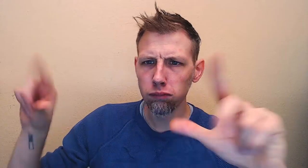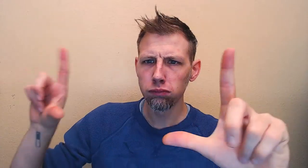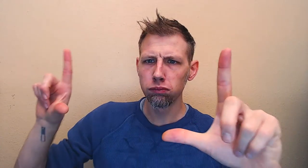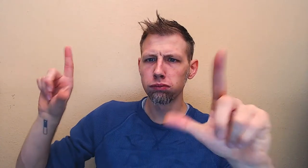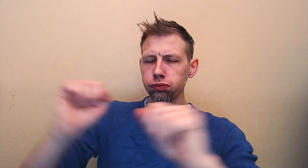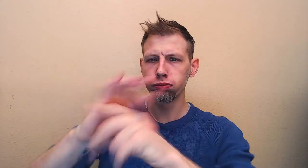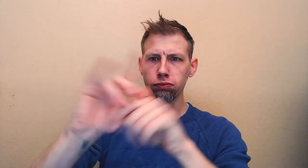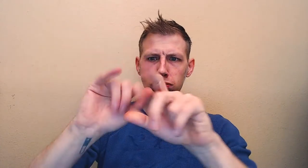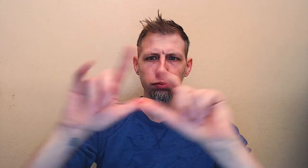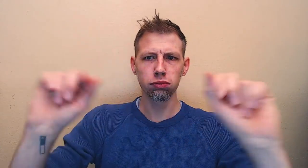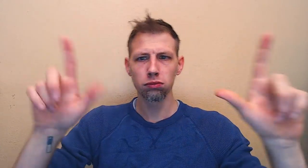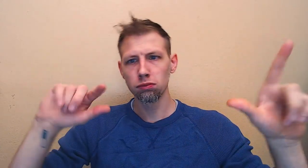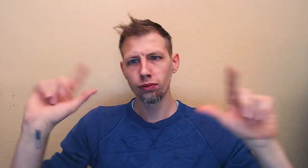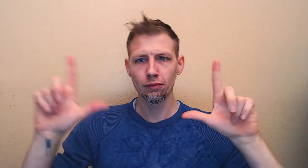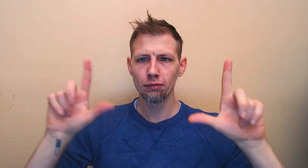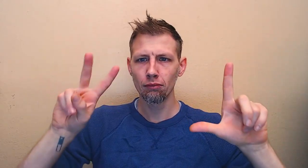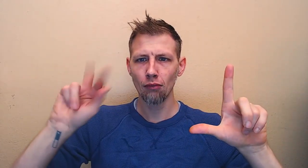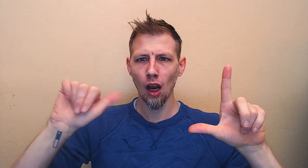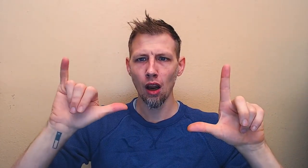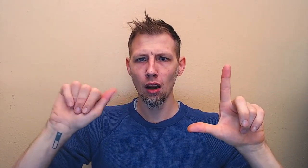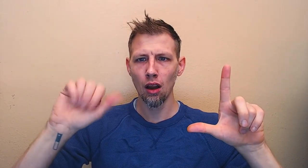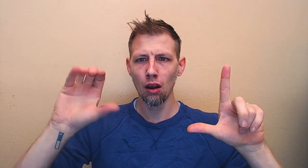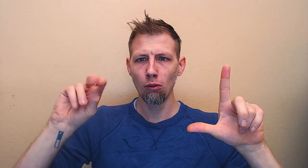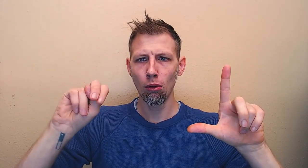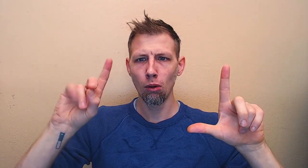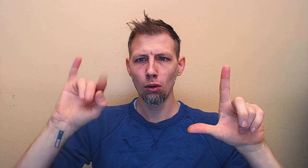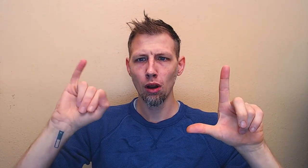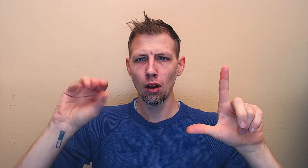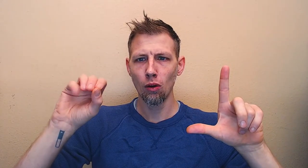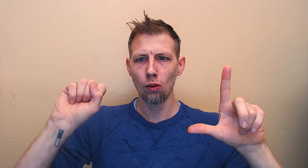(rumbling) (beep) (bloop) VAYA CON DIOS.